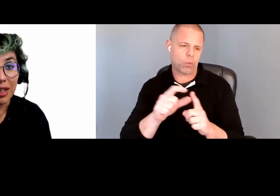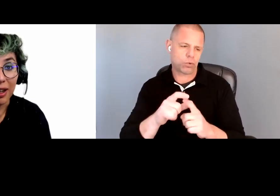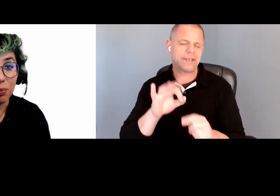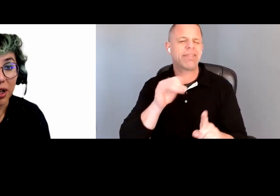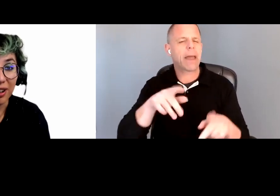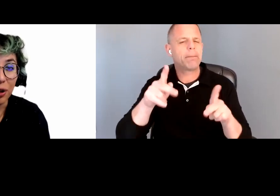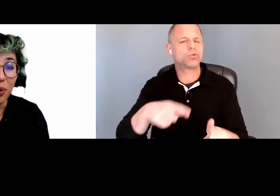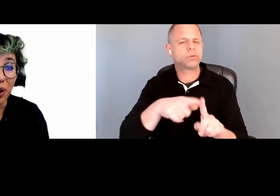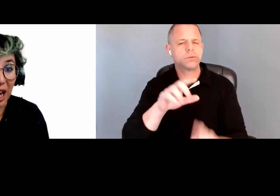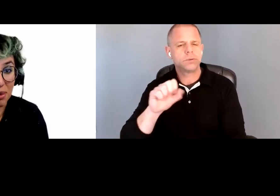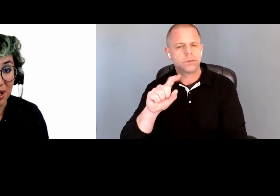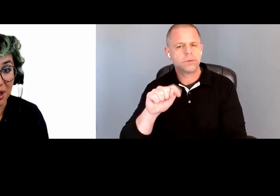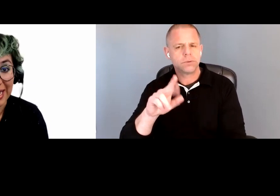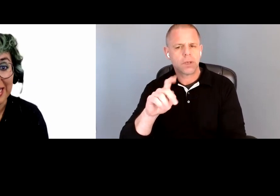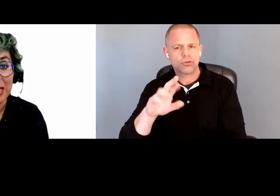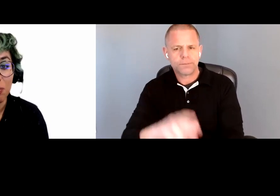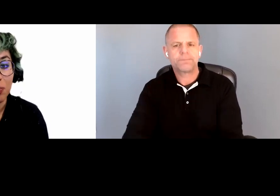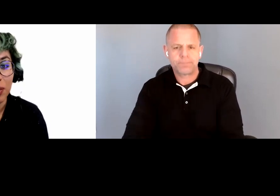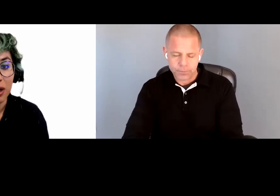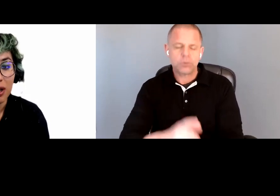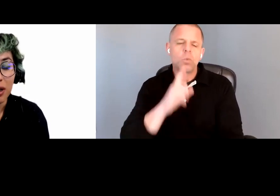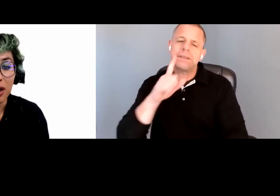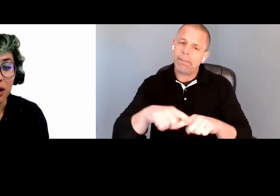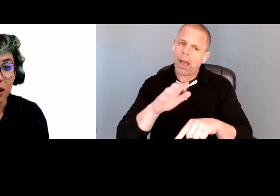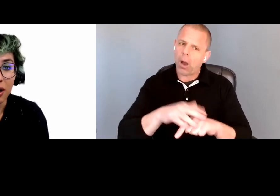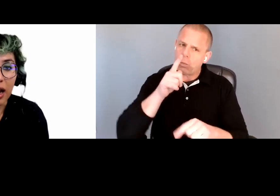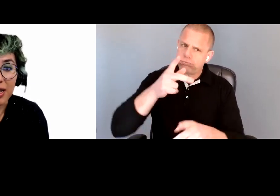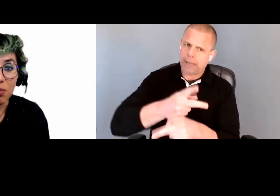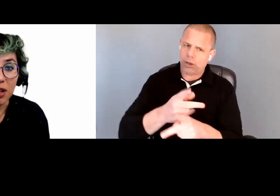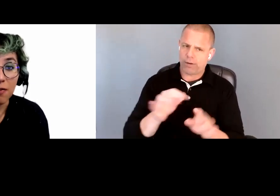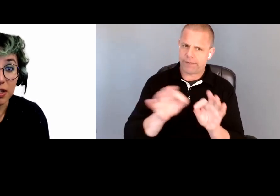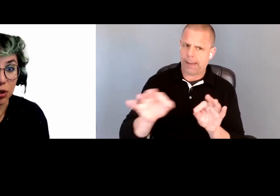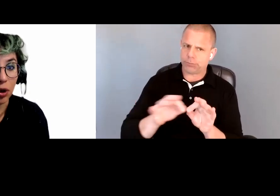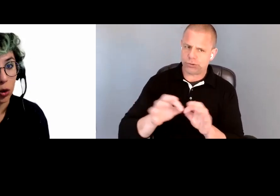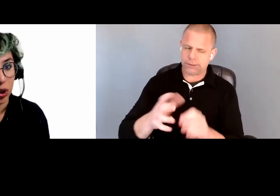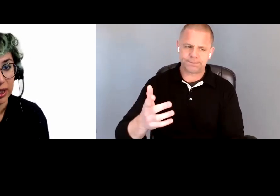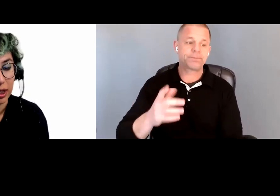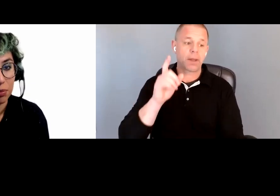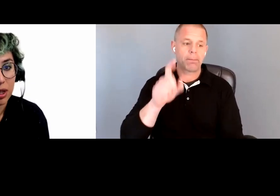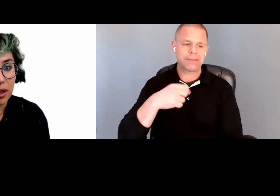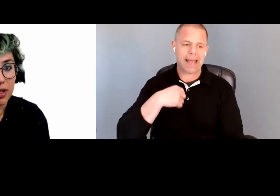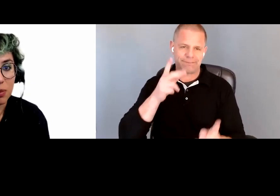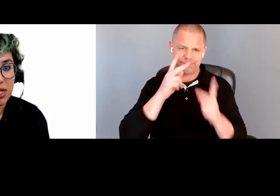again, depending on who your captioner is. There has to be visible overlay. This means